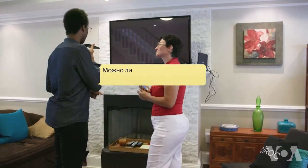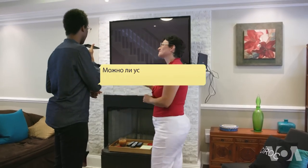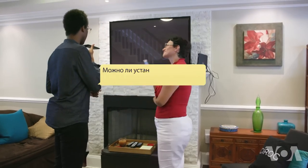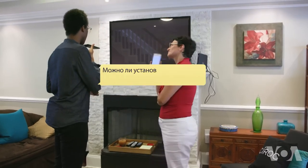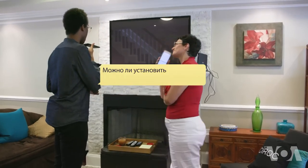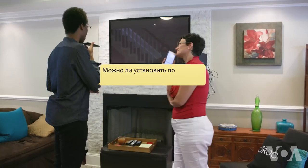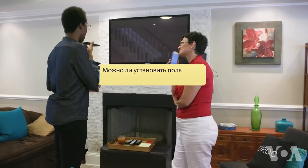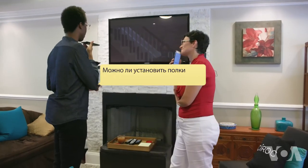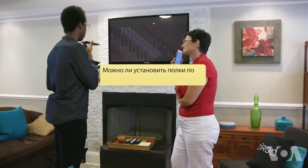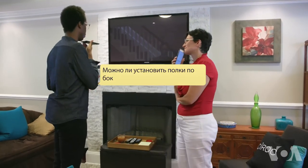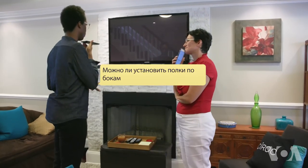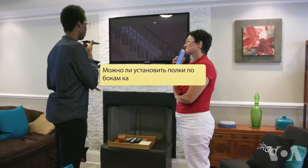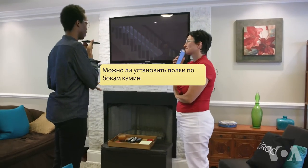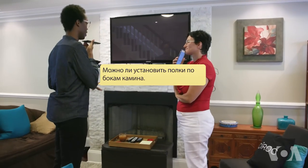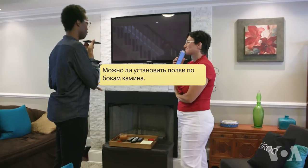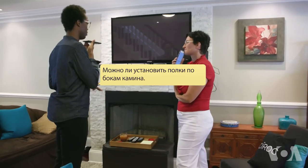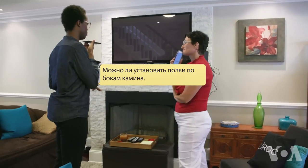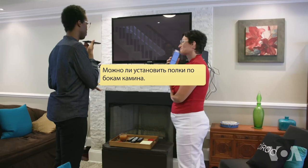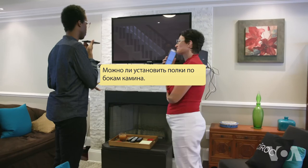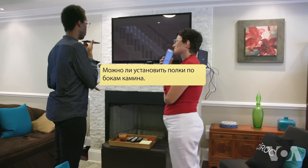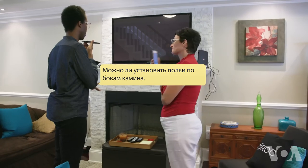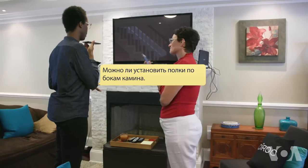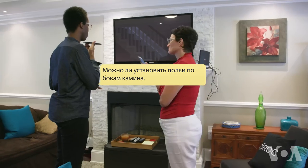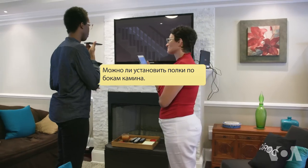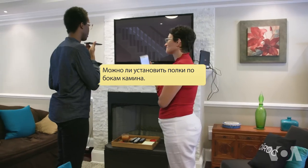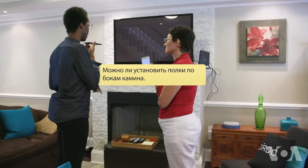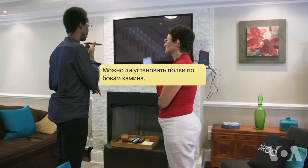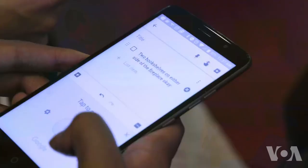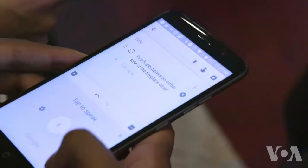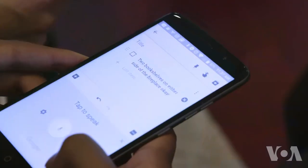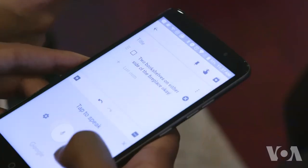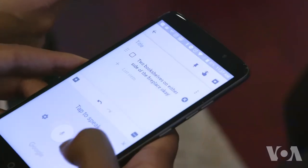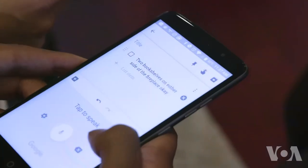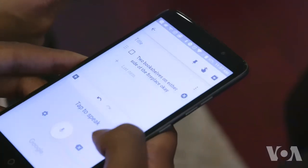I was thinking about having two bookshelves on both sides of the fireplace.